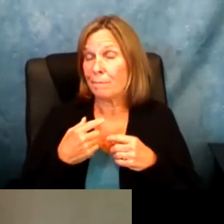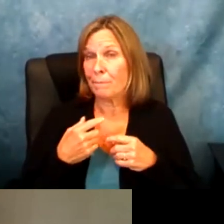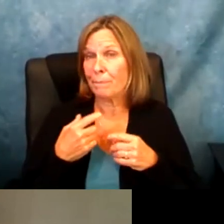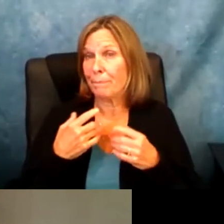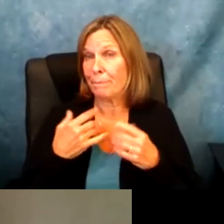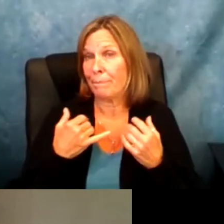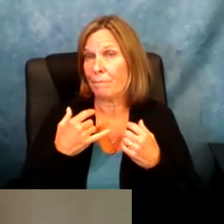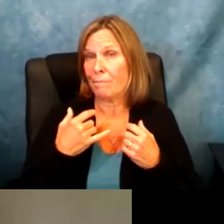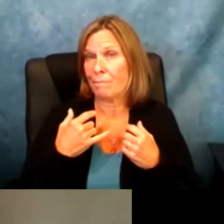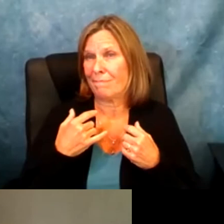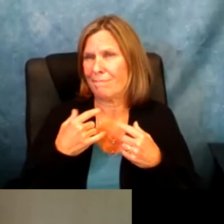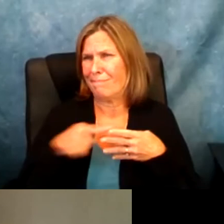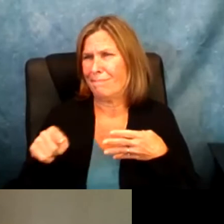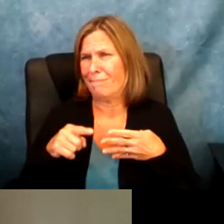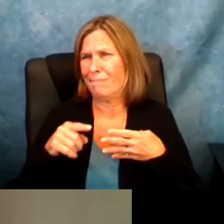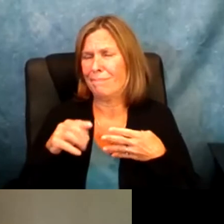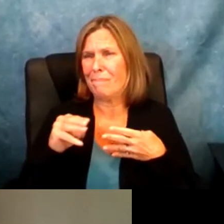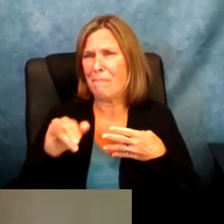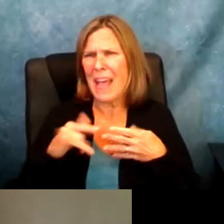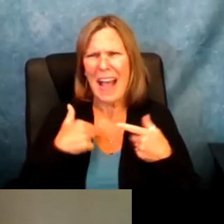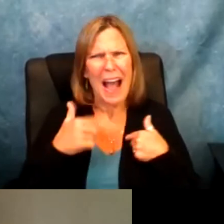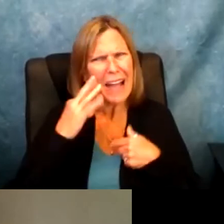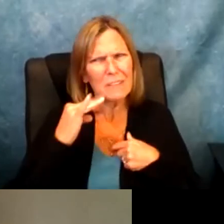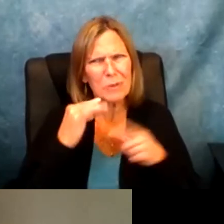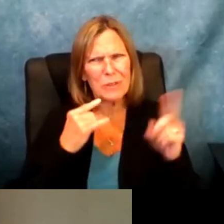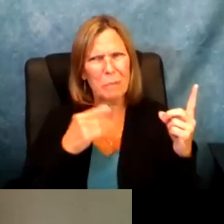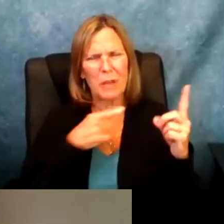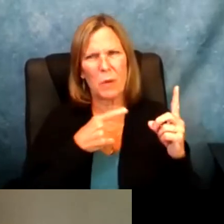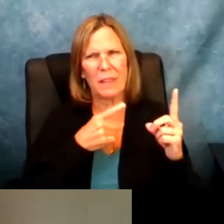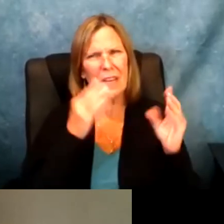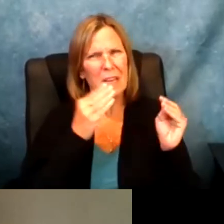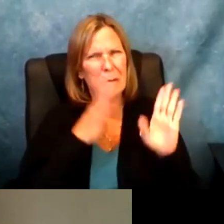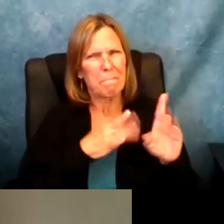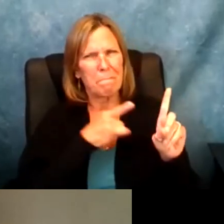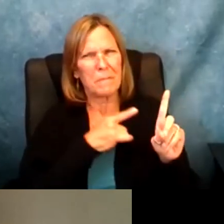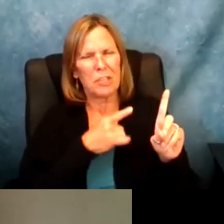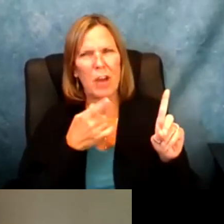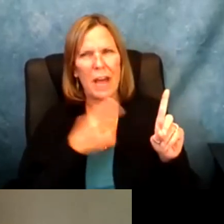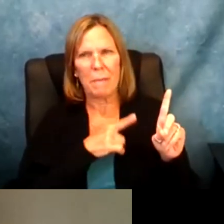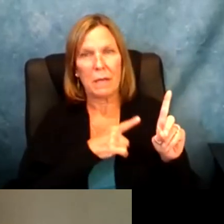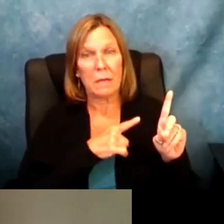ostracized in that environment. I was having an experience earlier this month with one of my teachers,